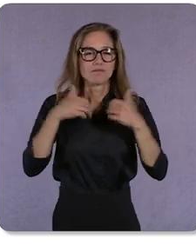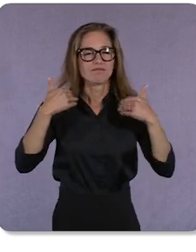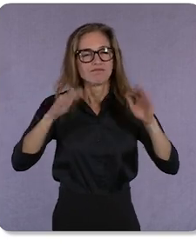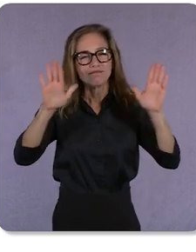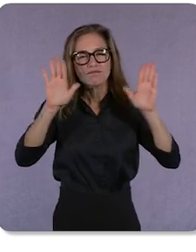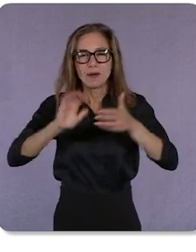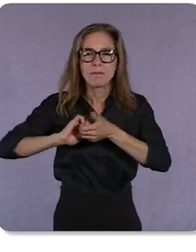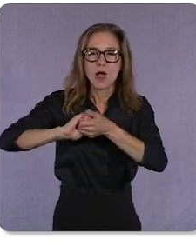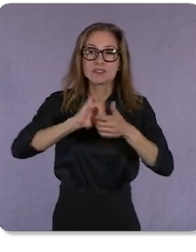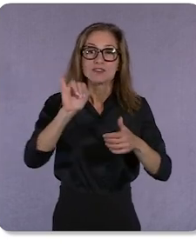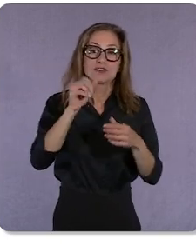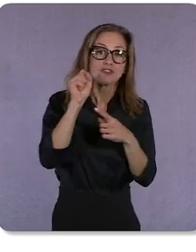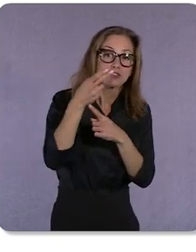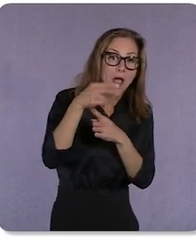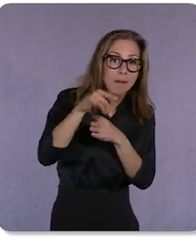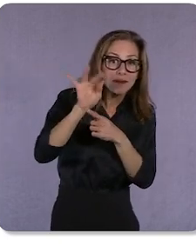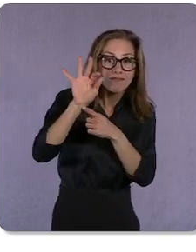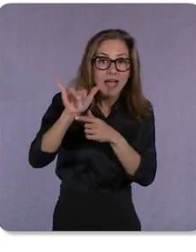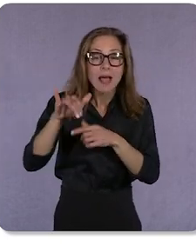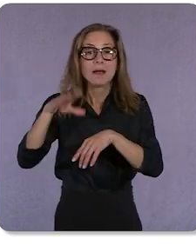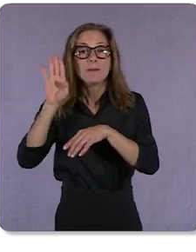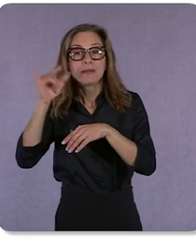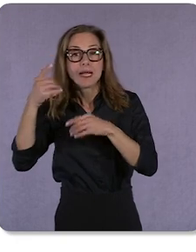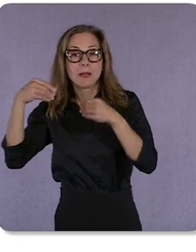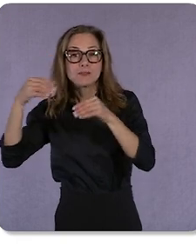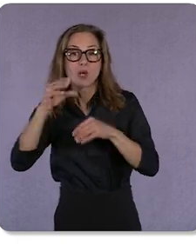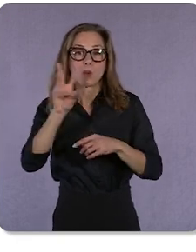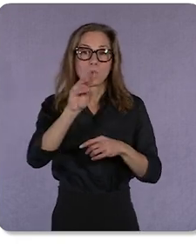Big Commerce, and WooCommerce. Let me introduce you to one of our